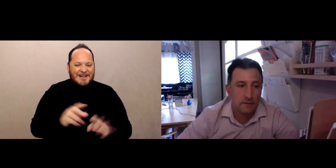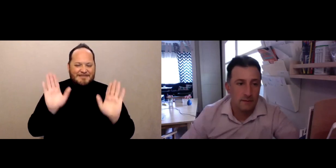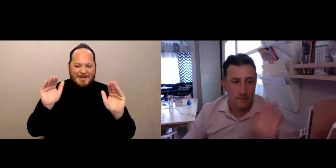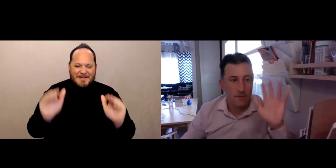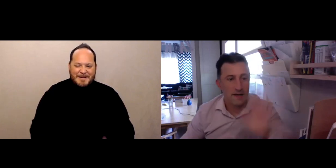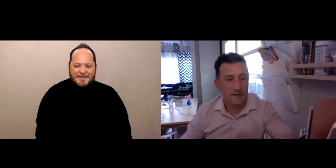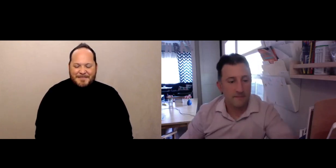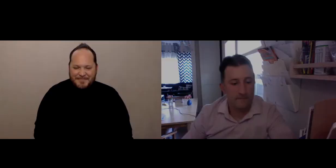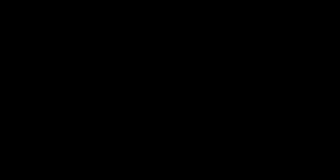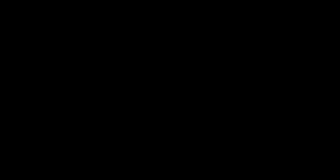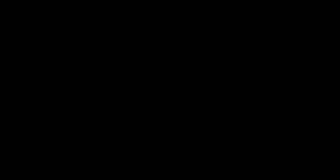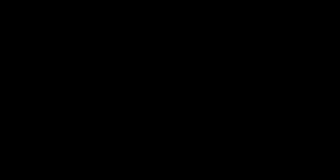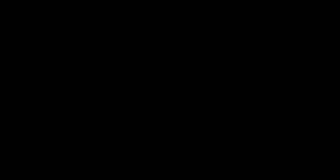Thanks all, thanks for everything.